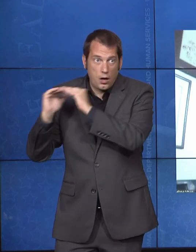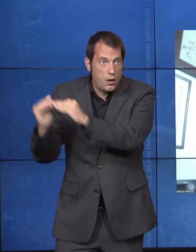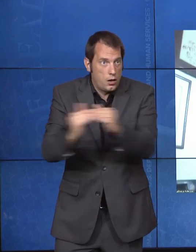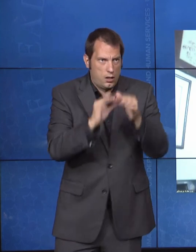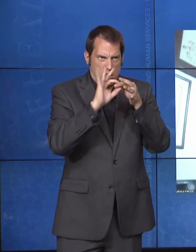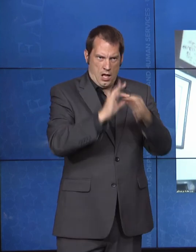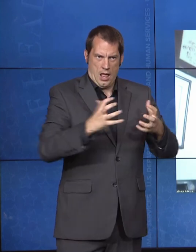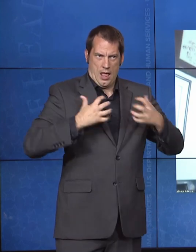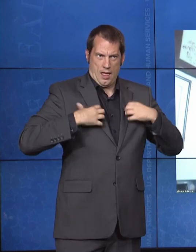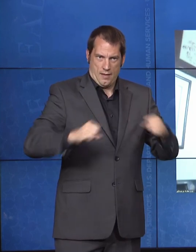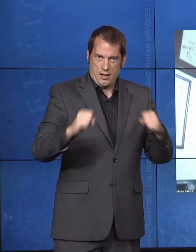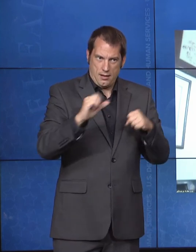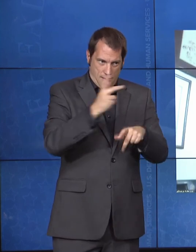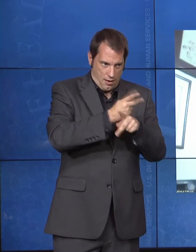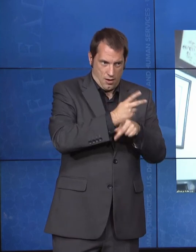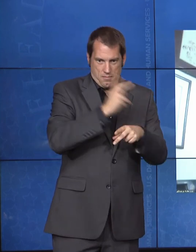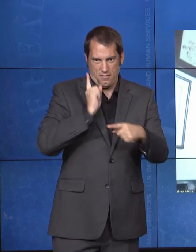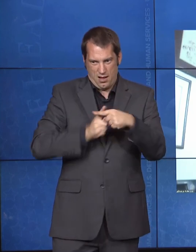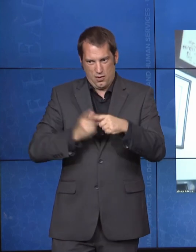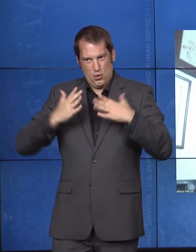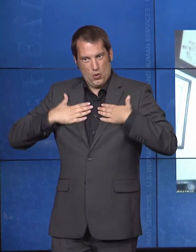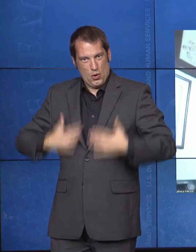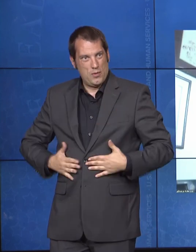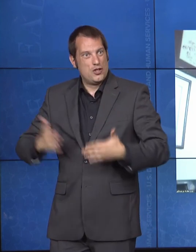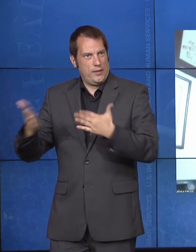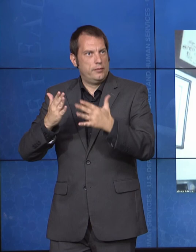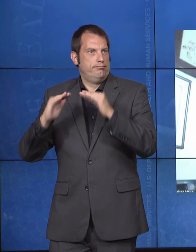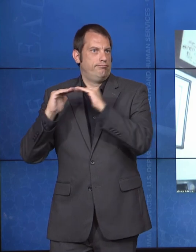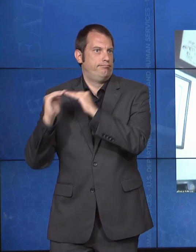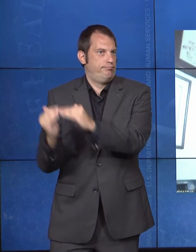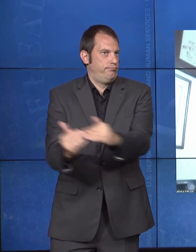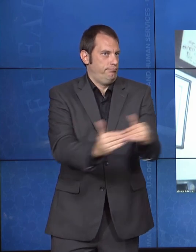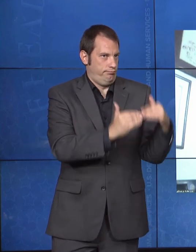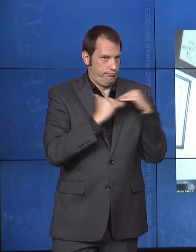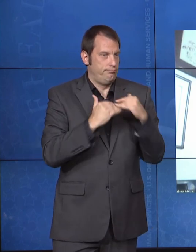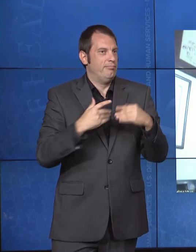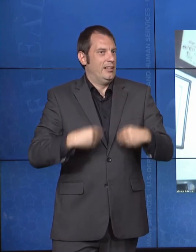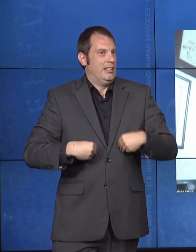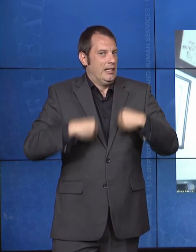and Human Services, and to equip and support people with disabilities and their families,